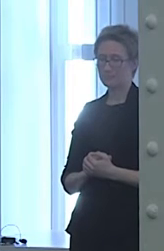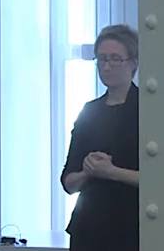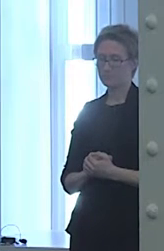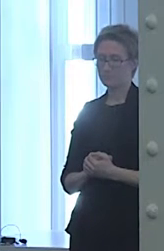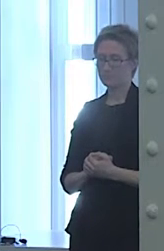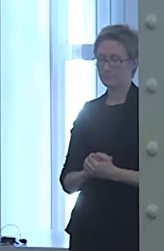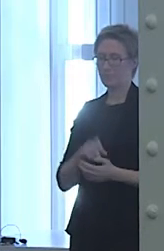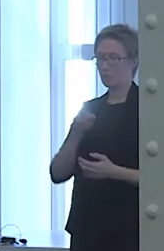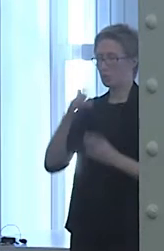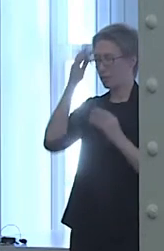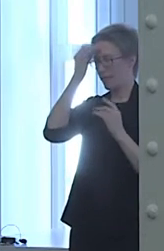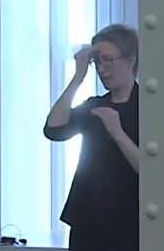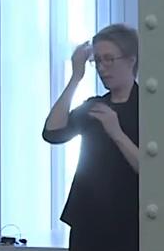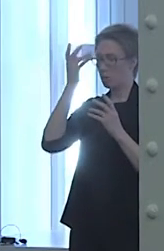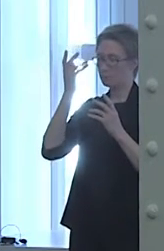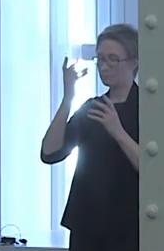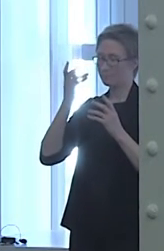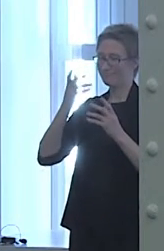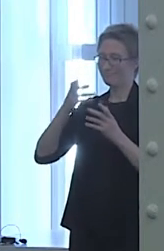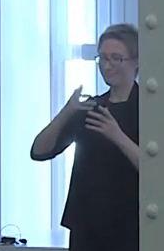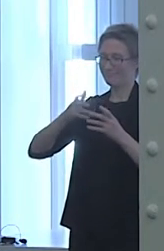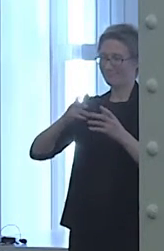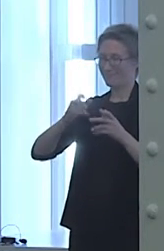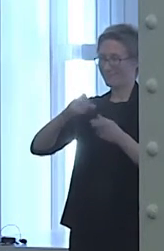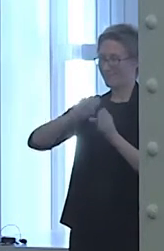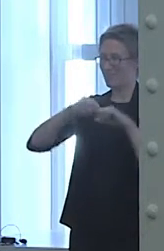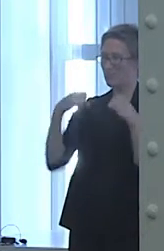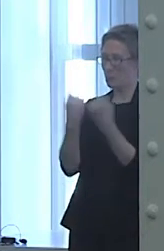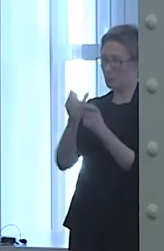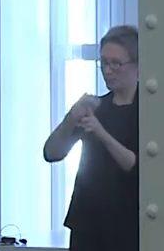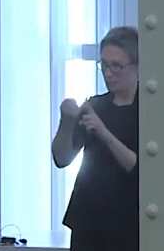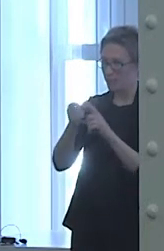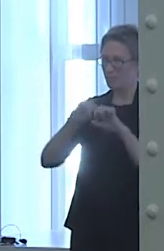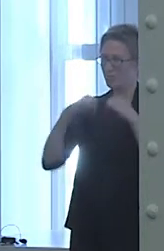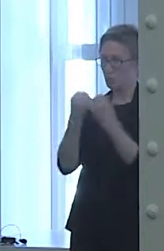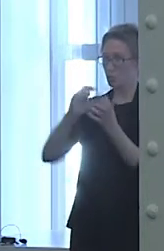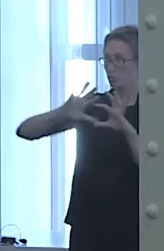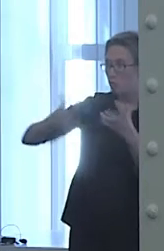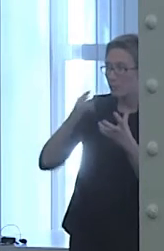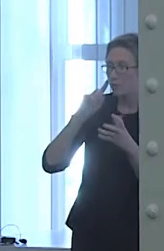the social group of the patient, whether that is the spouse,